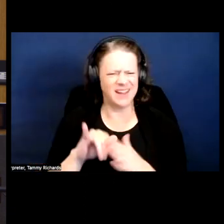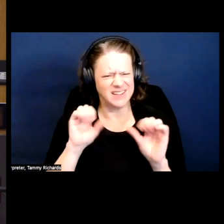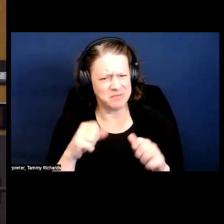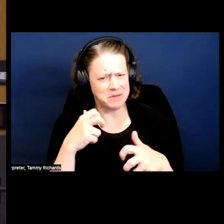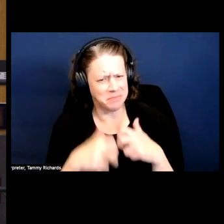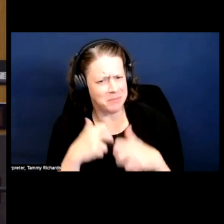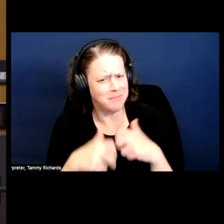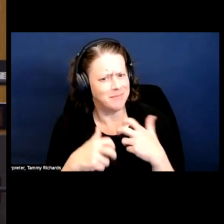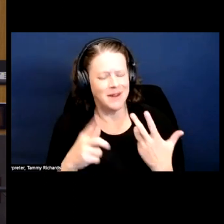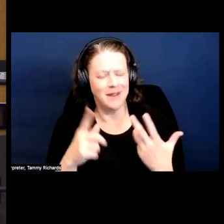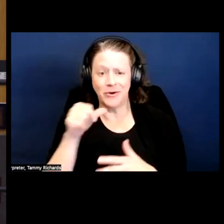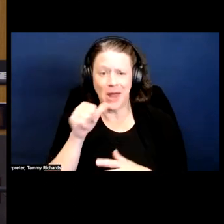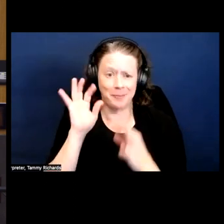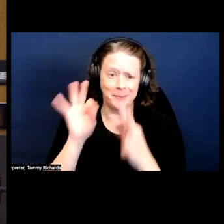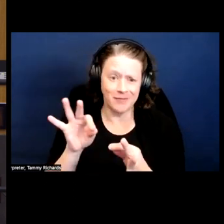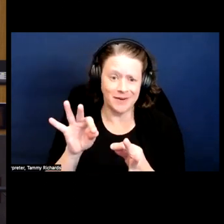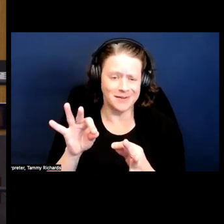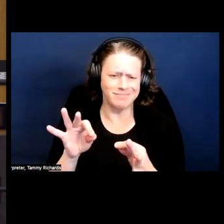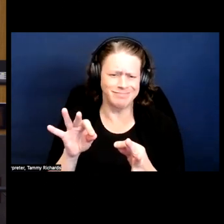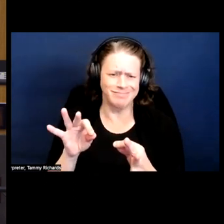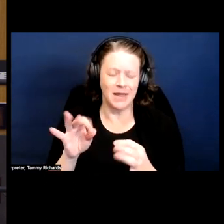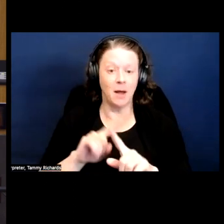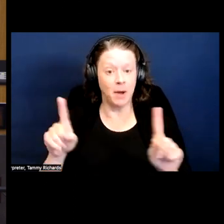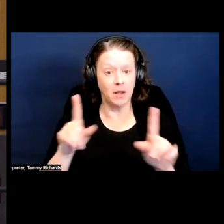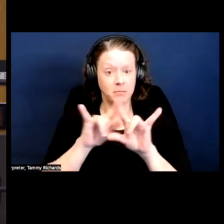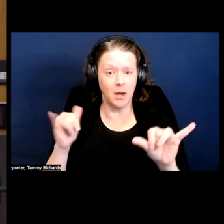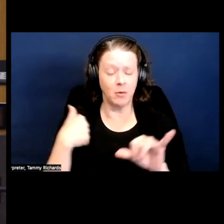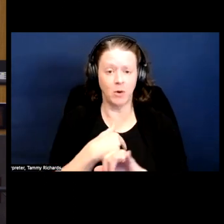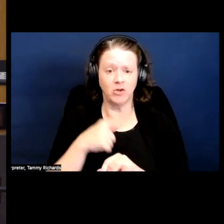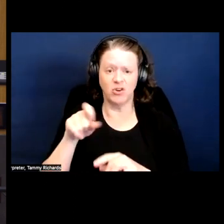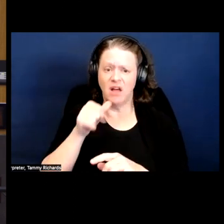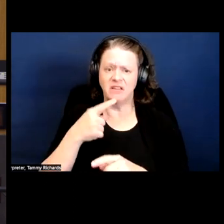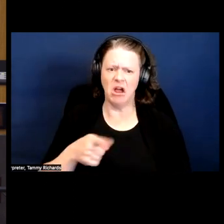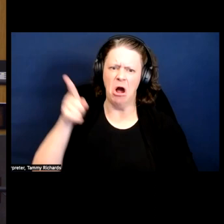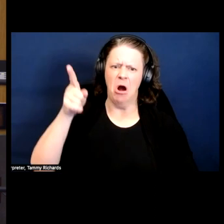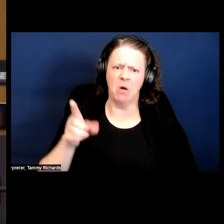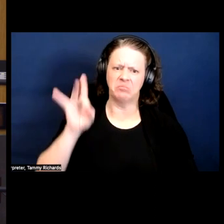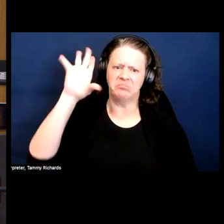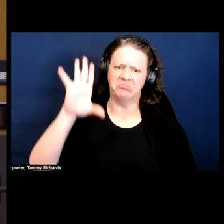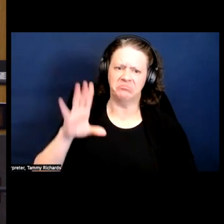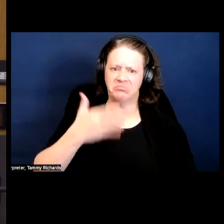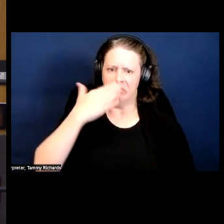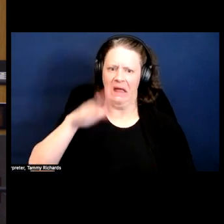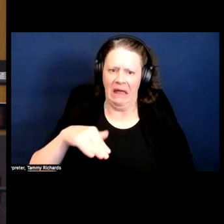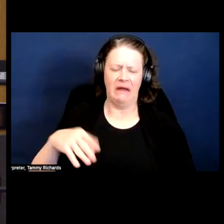They weren't perfect by any stretch of the imagination, but not to demonize them either.